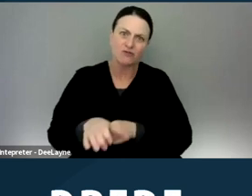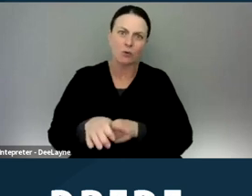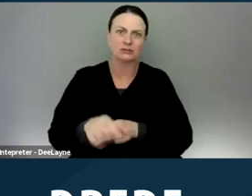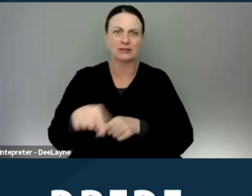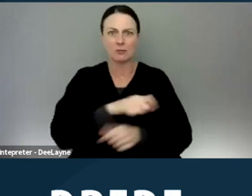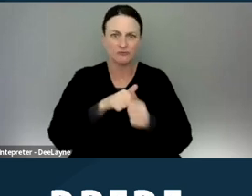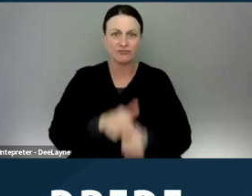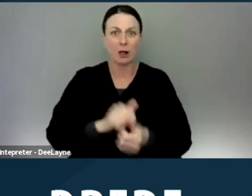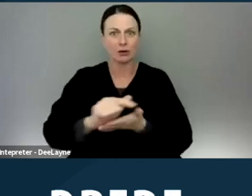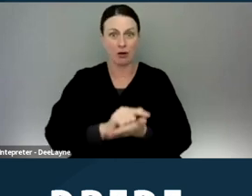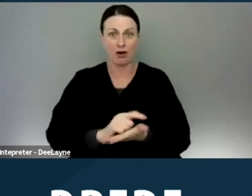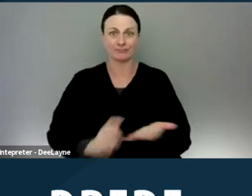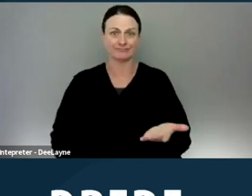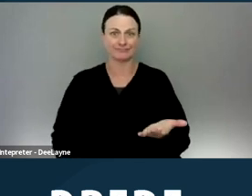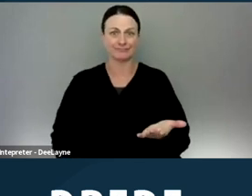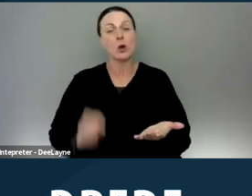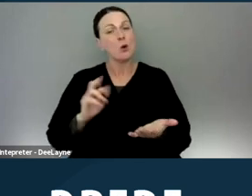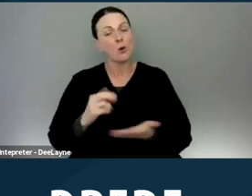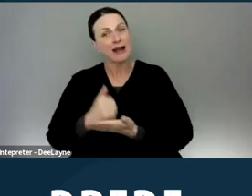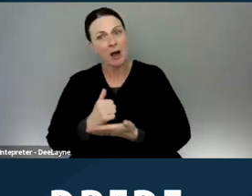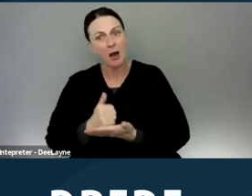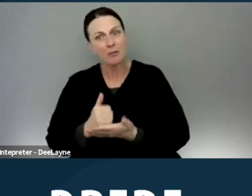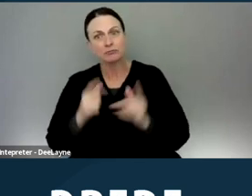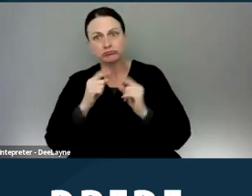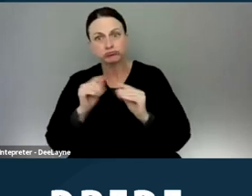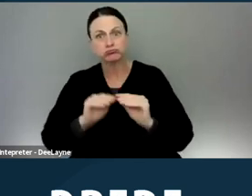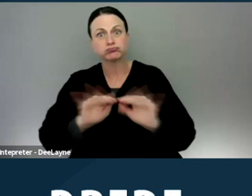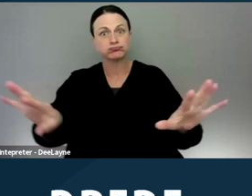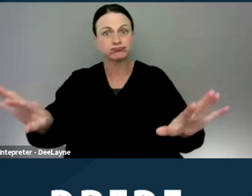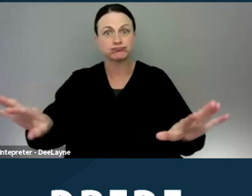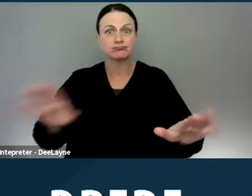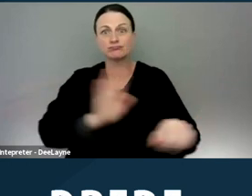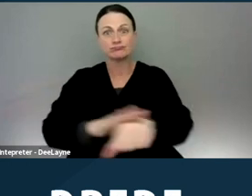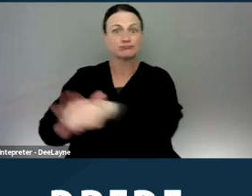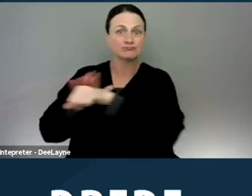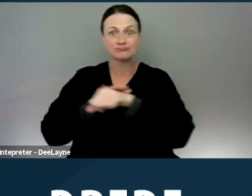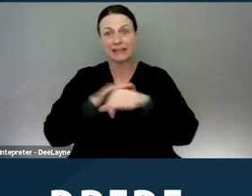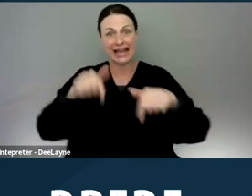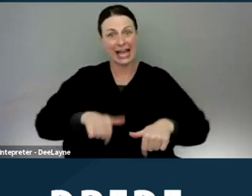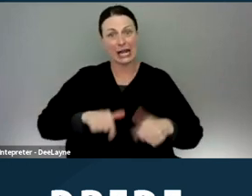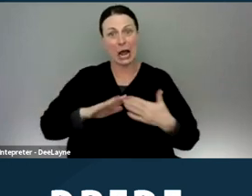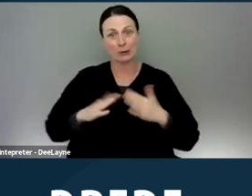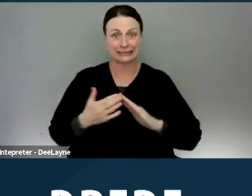or at least helping get the word out that in our city, in our county